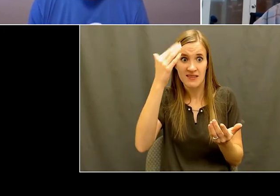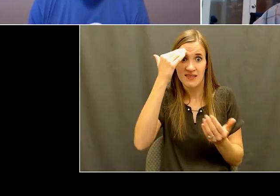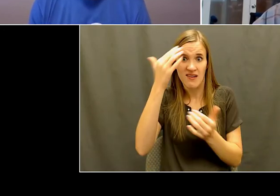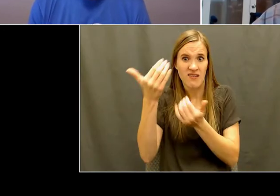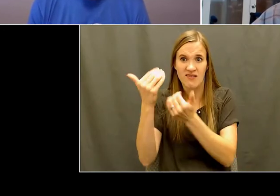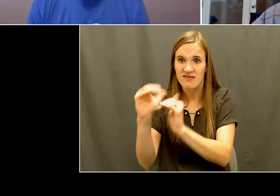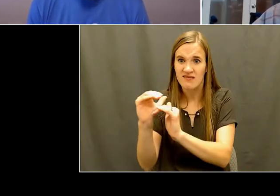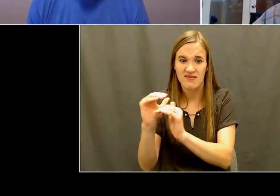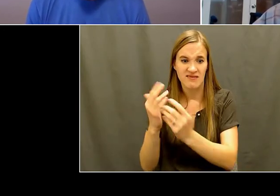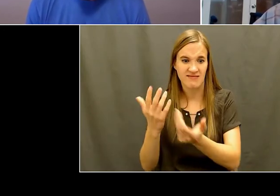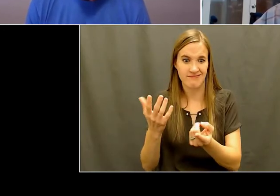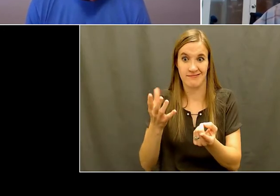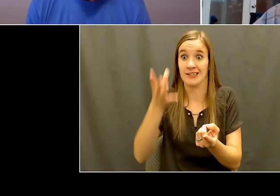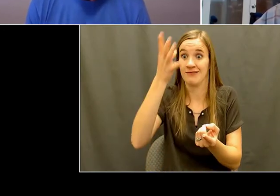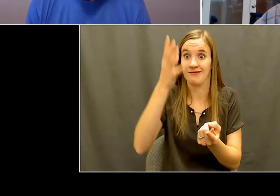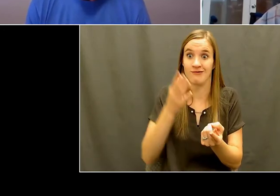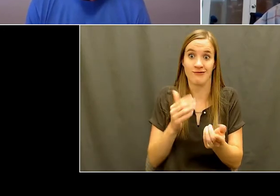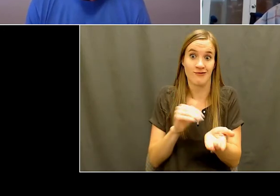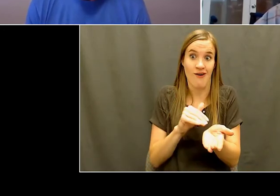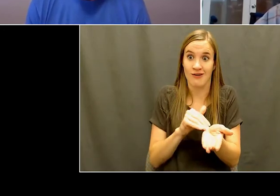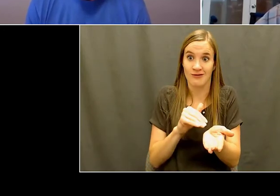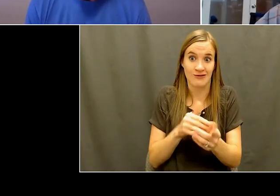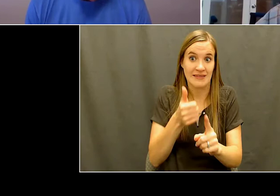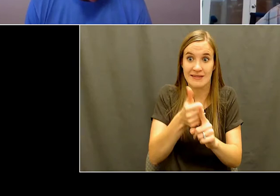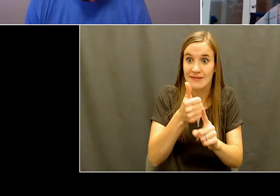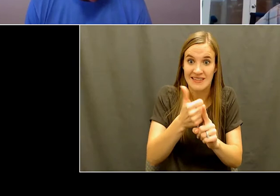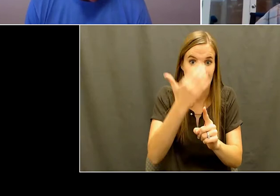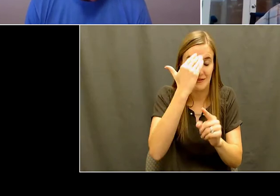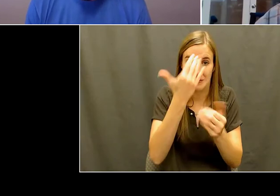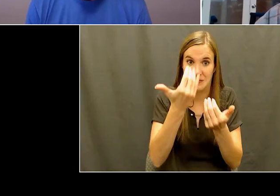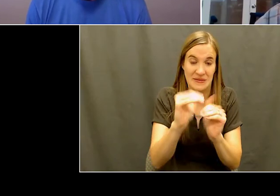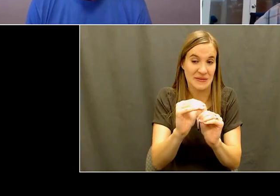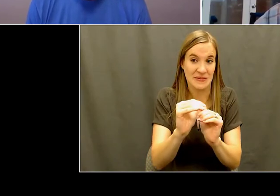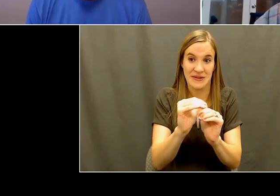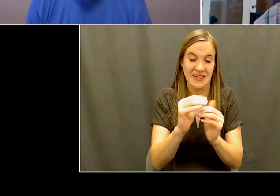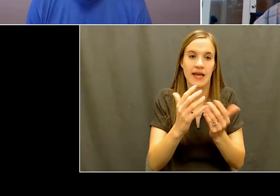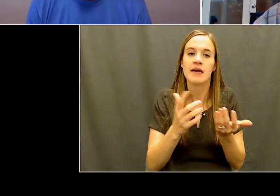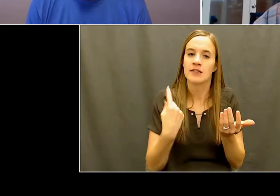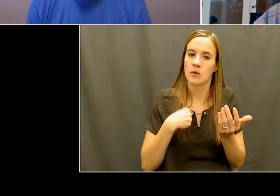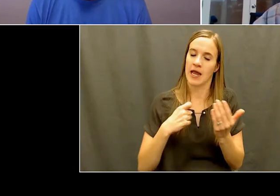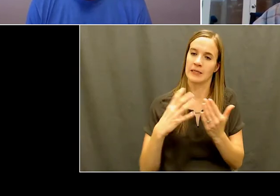very sophisticated either. And that was a big training piece